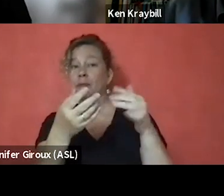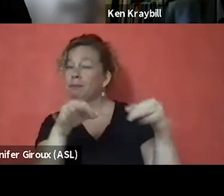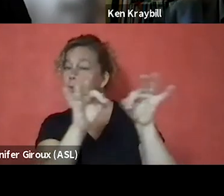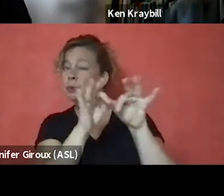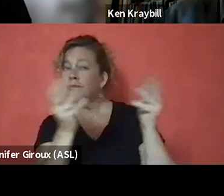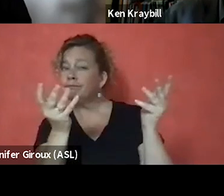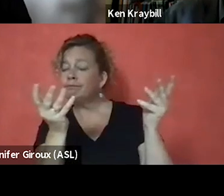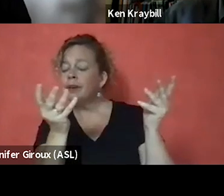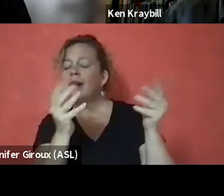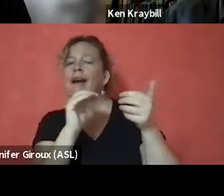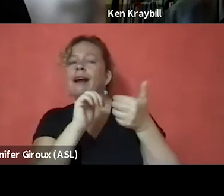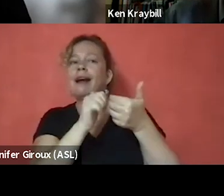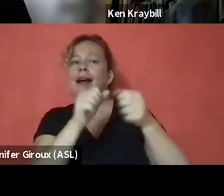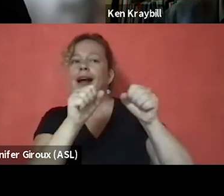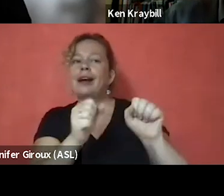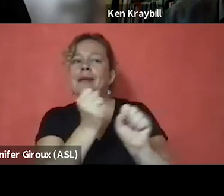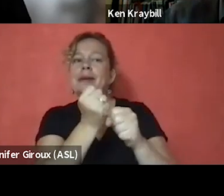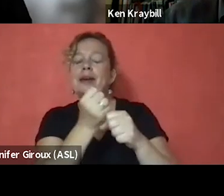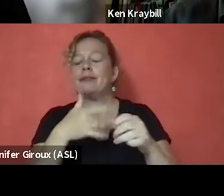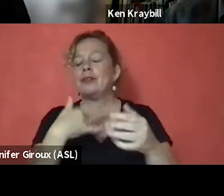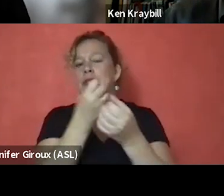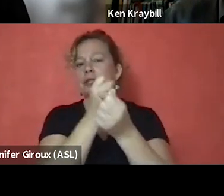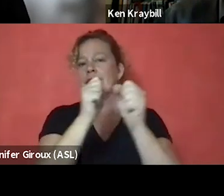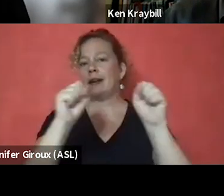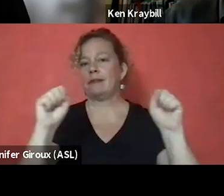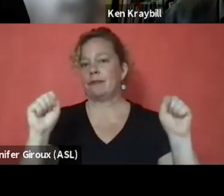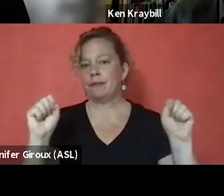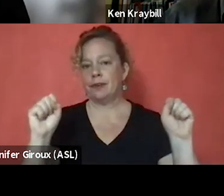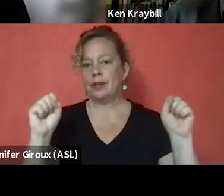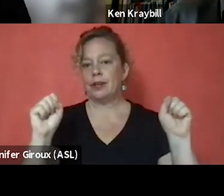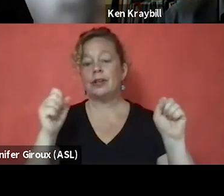how can I make you feel safe, so I can help you.